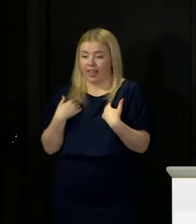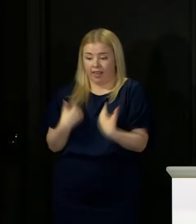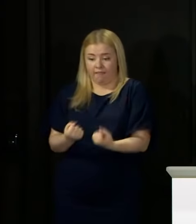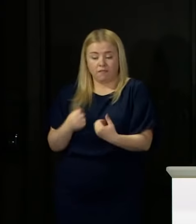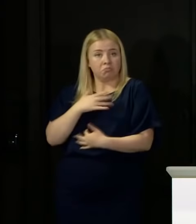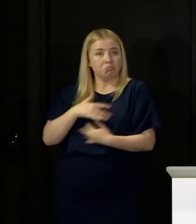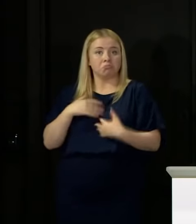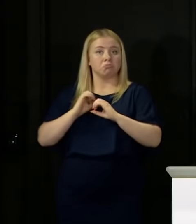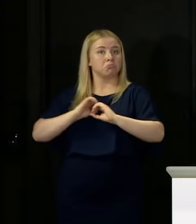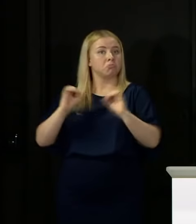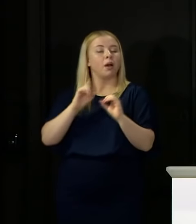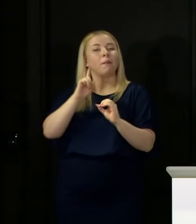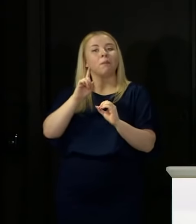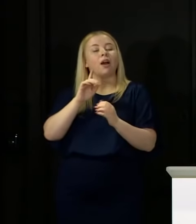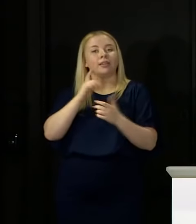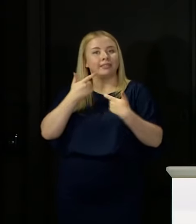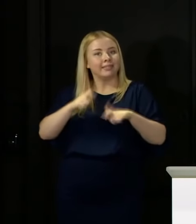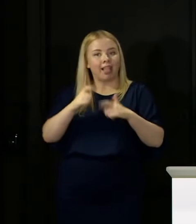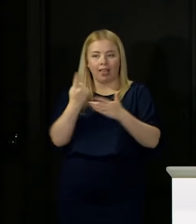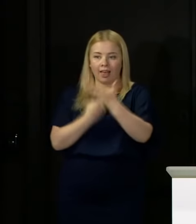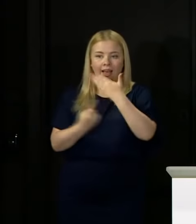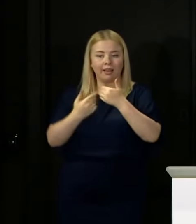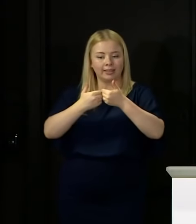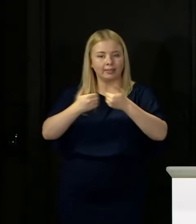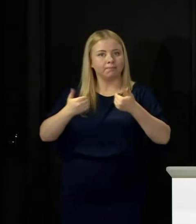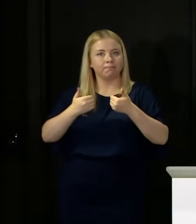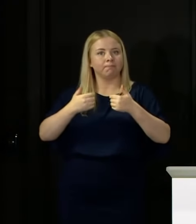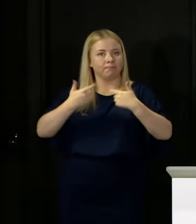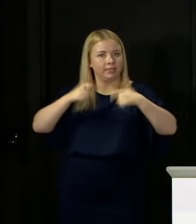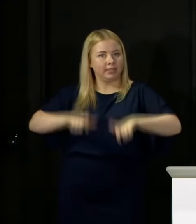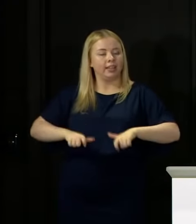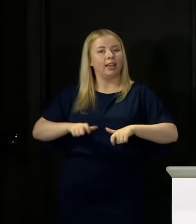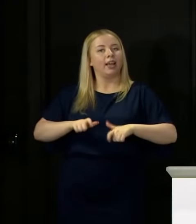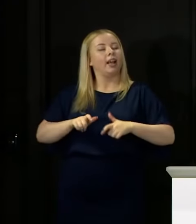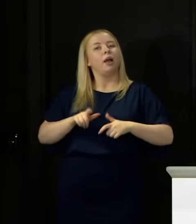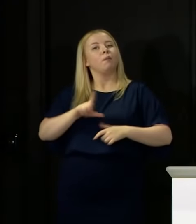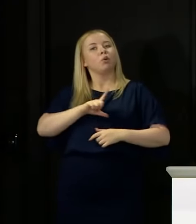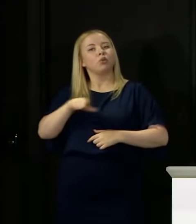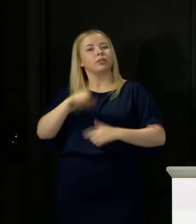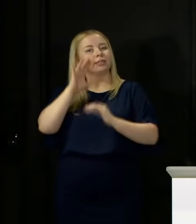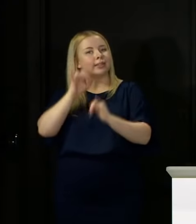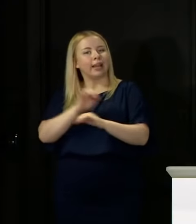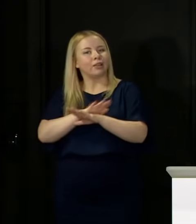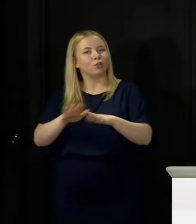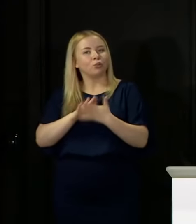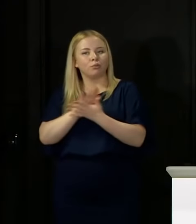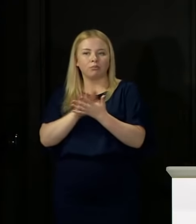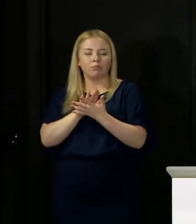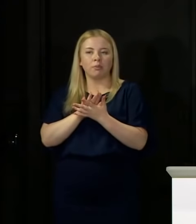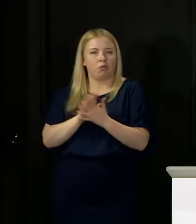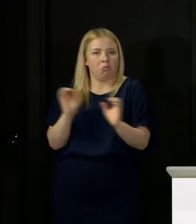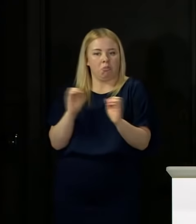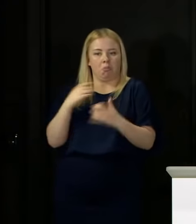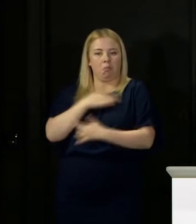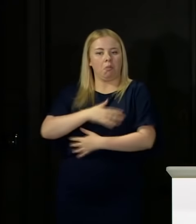because the negative test does not mean that you don't have the virus or will not develop it because of the incubation period.